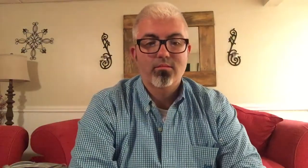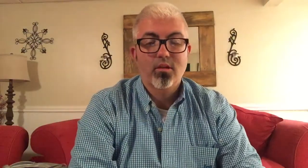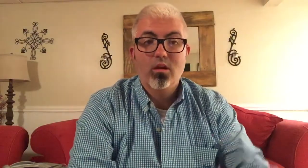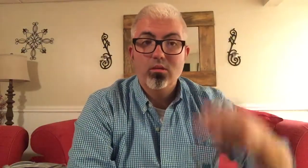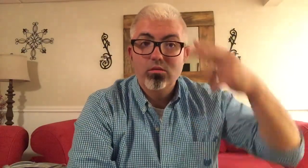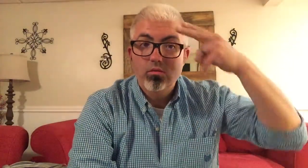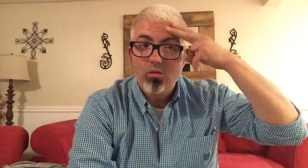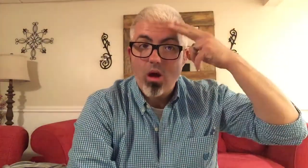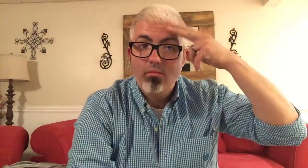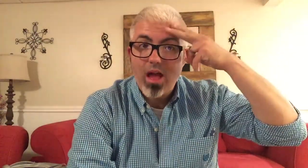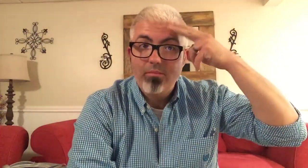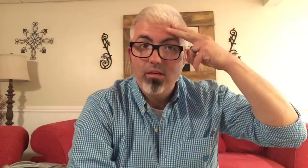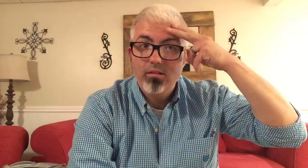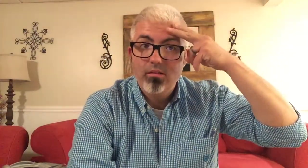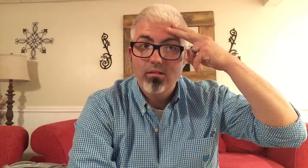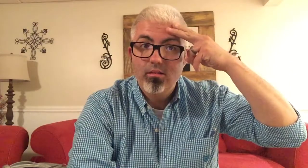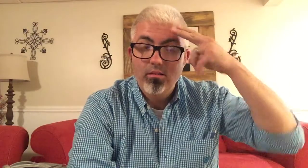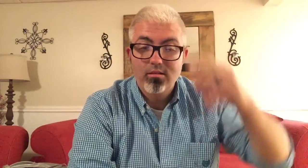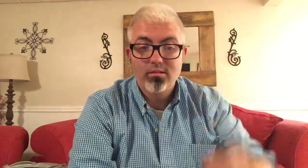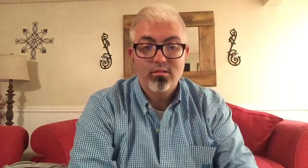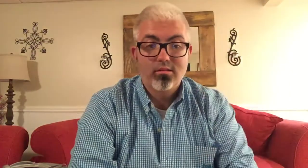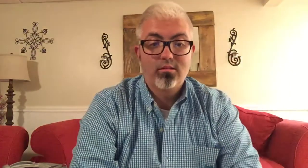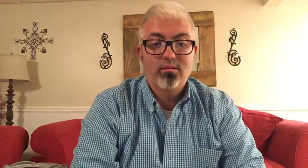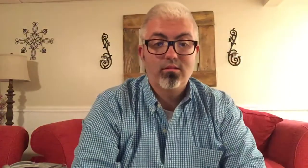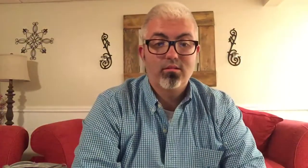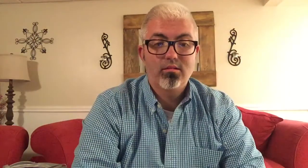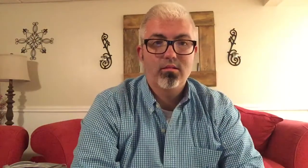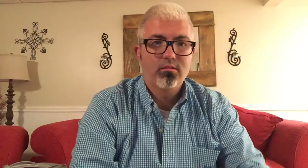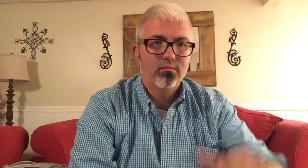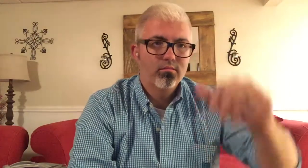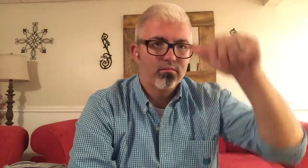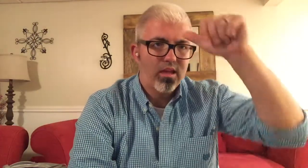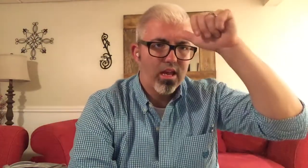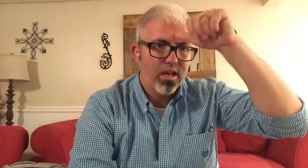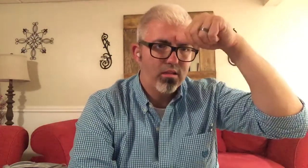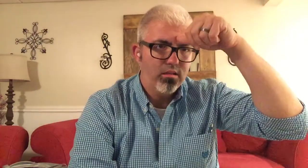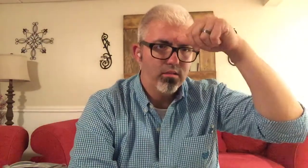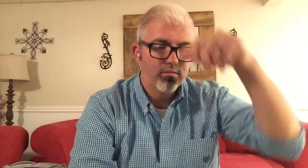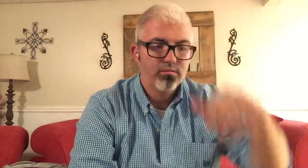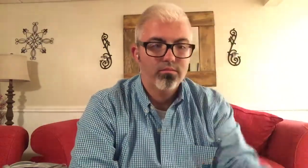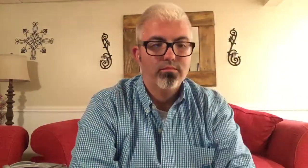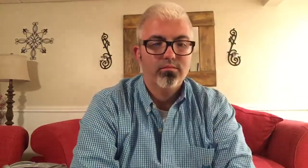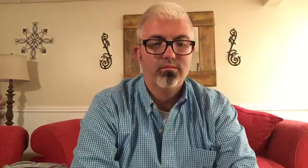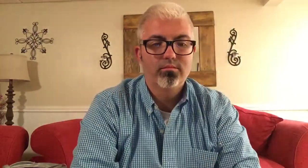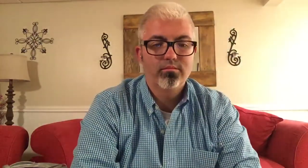SAUDI ARABIA INDIA